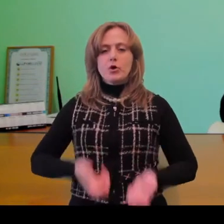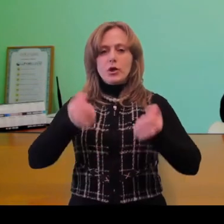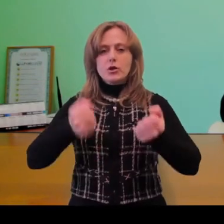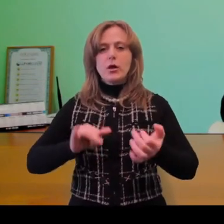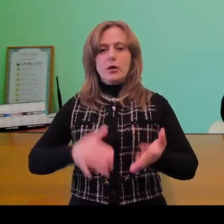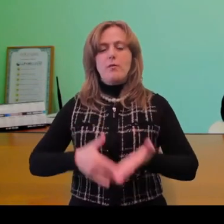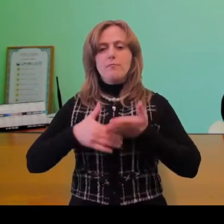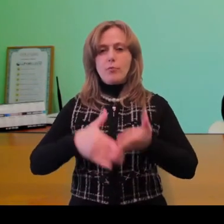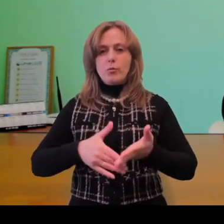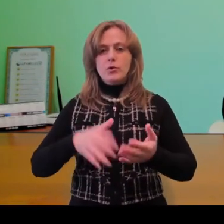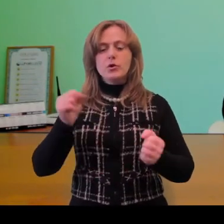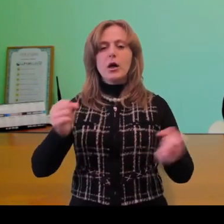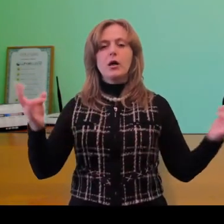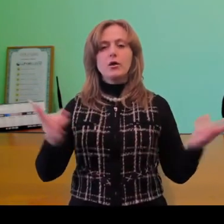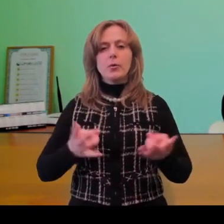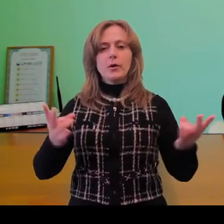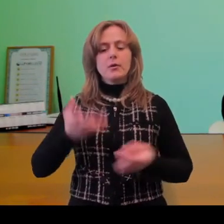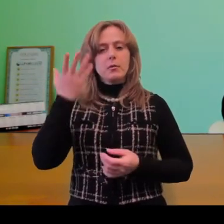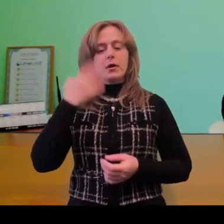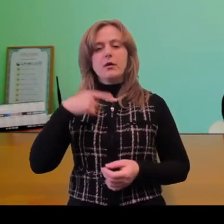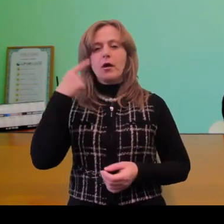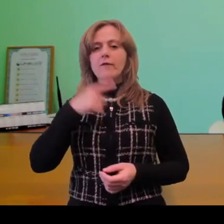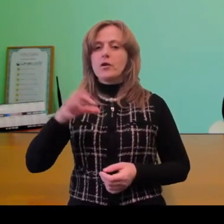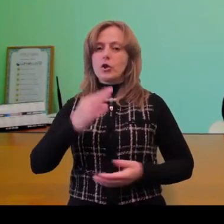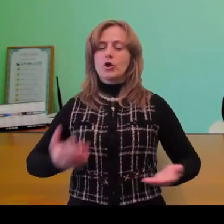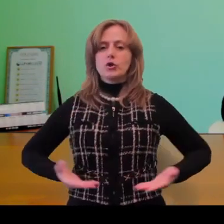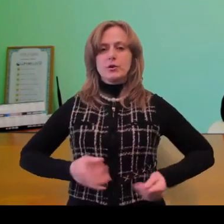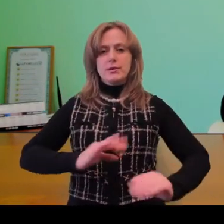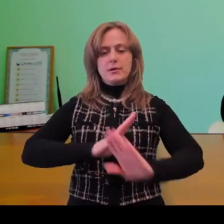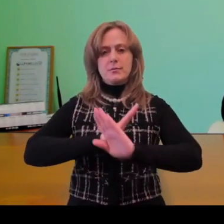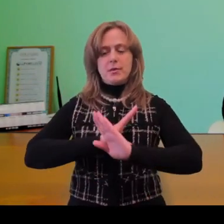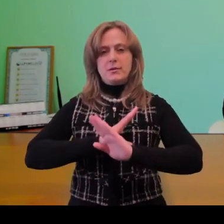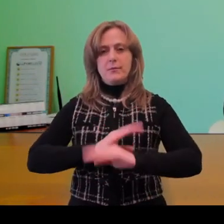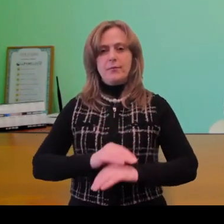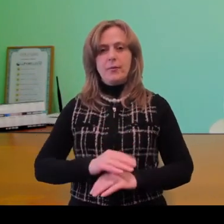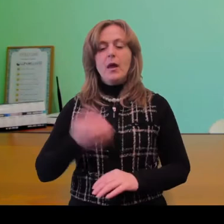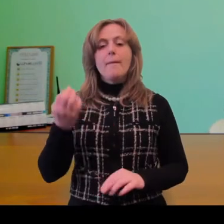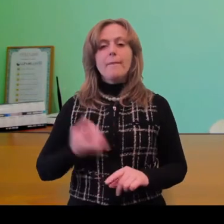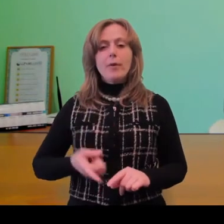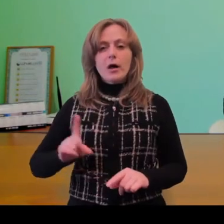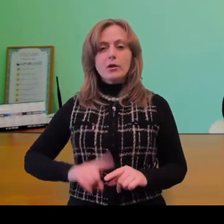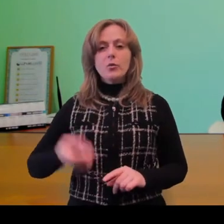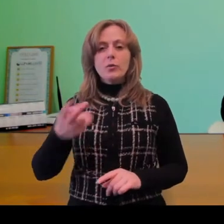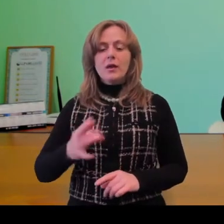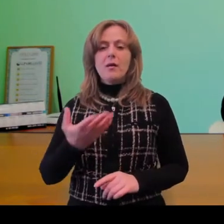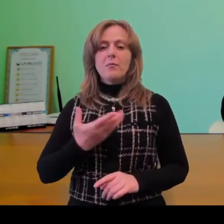How they are needed, when it comes to life and death. Therefore the presence of the ICCF Whole World